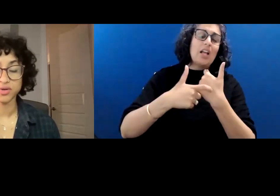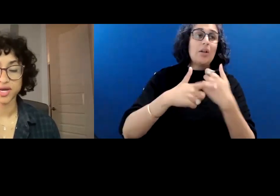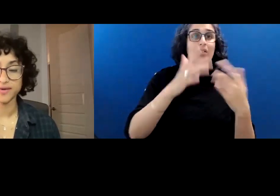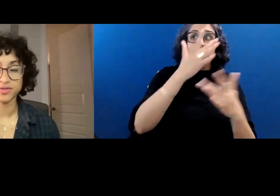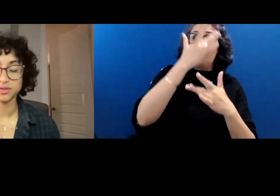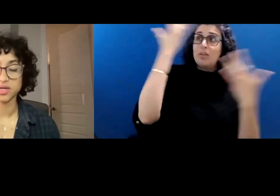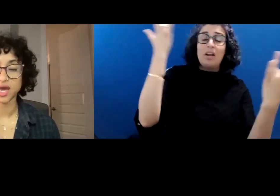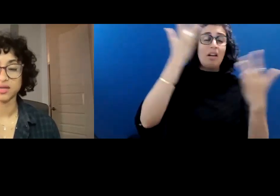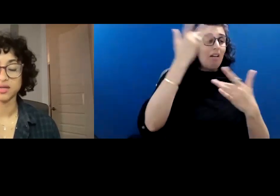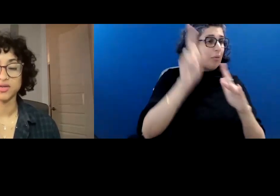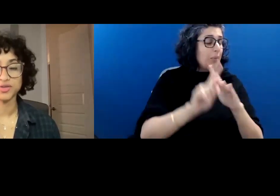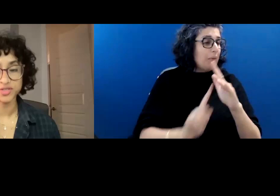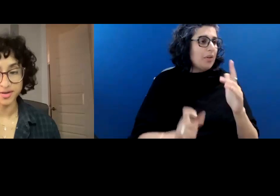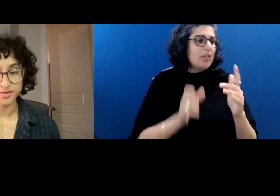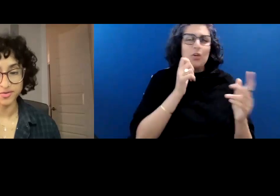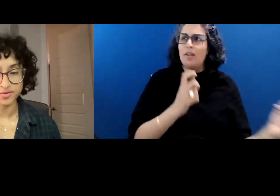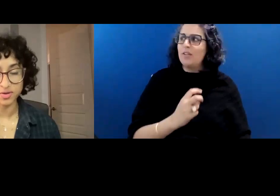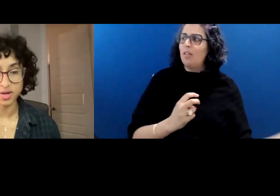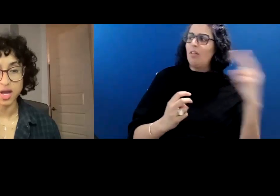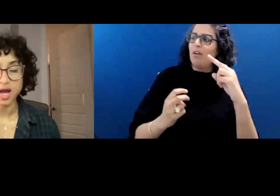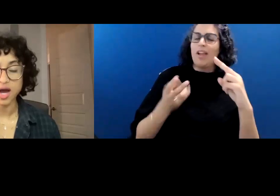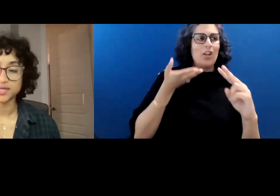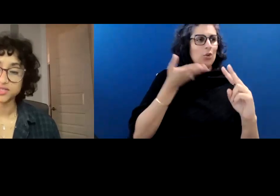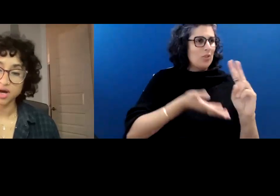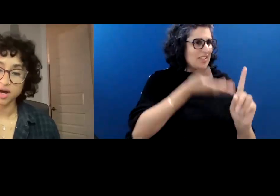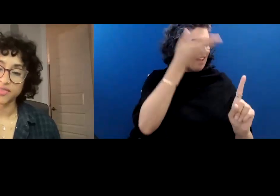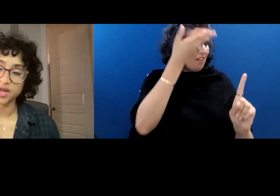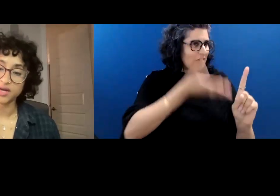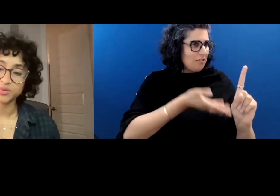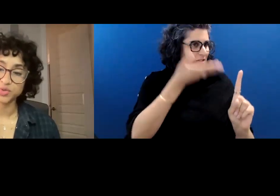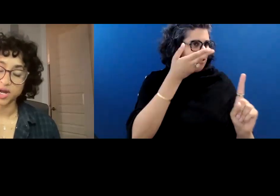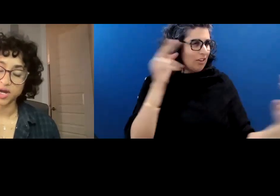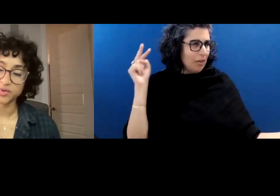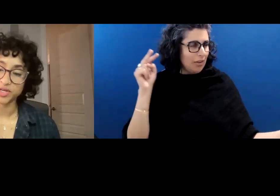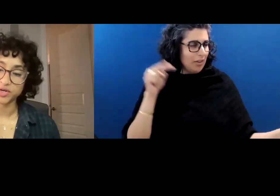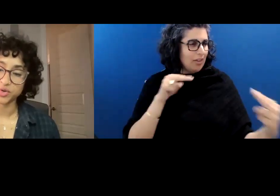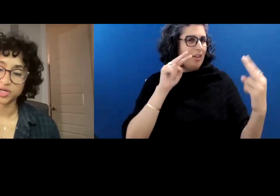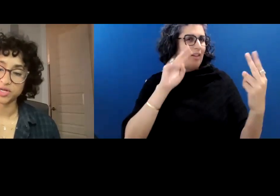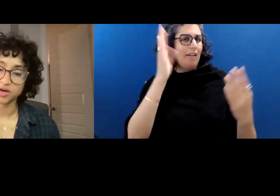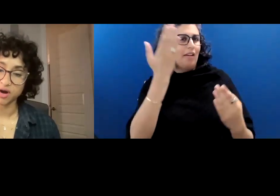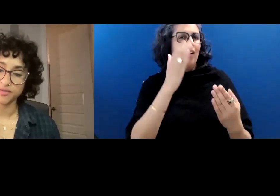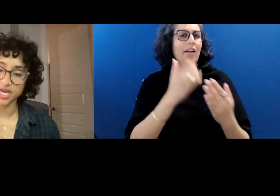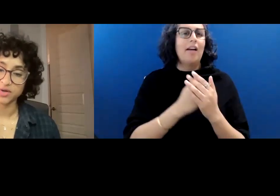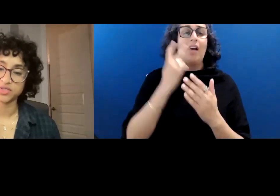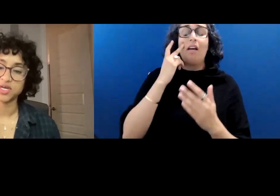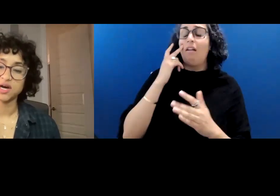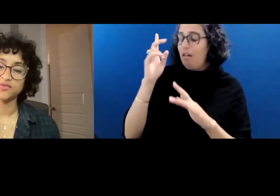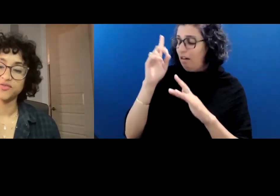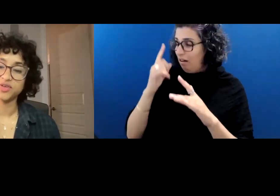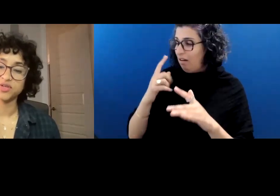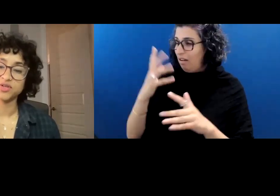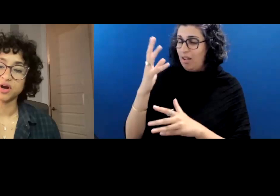So you don't have to look at yourself I saw that I would drown in a creek carved out of a field